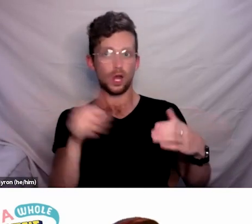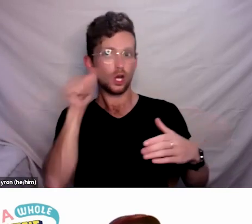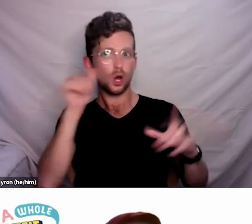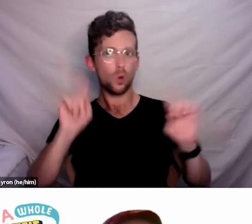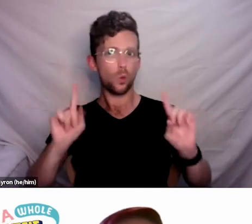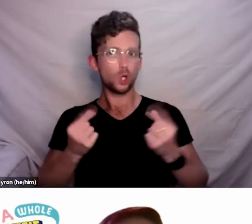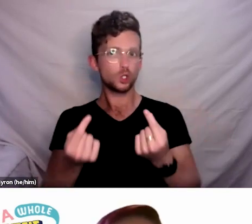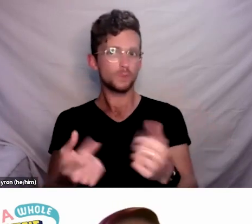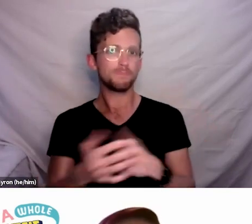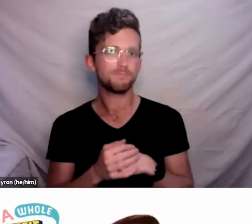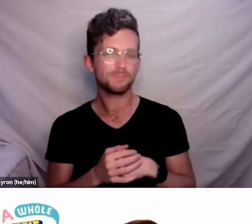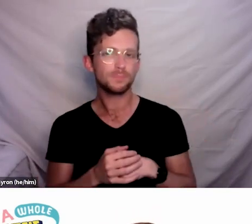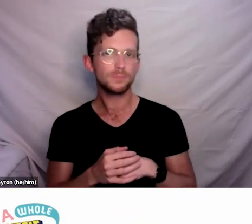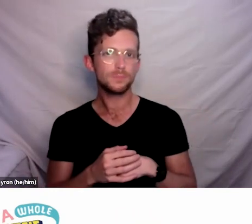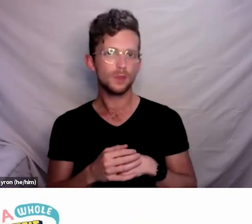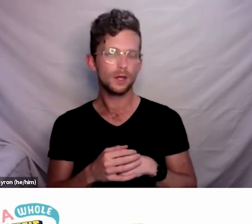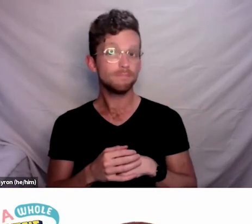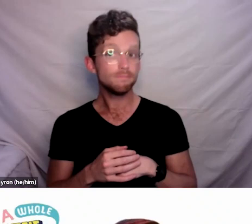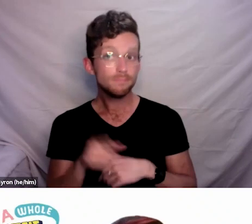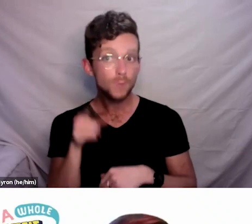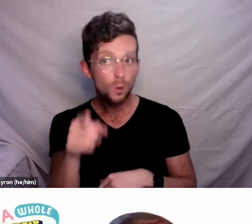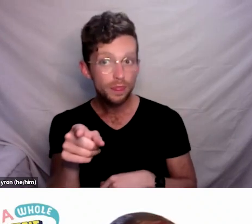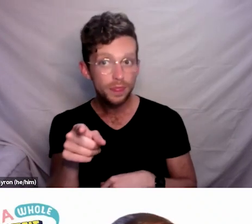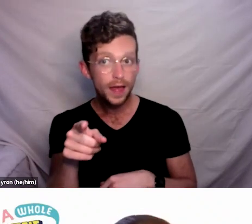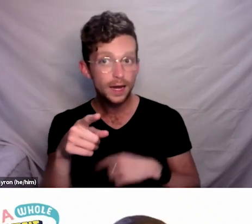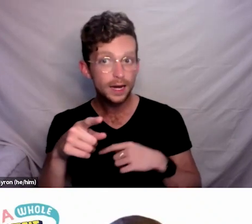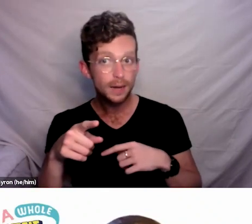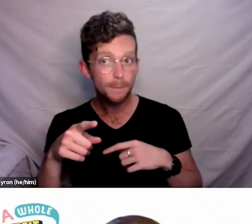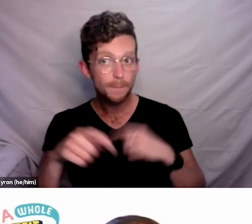And so would there be an expectation of where people